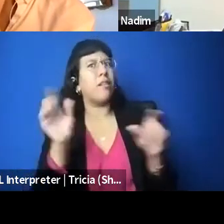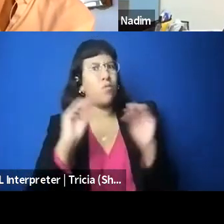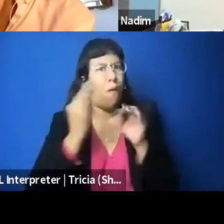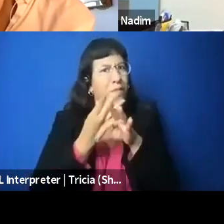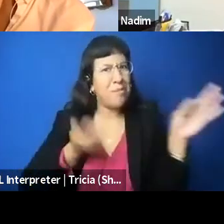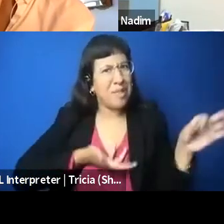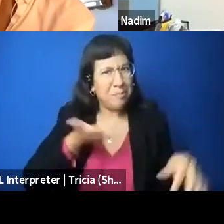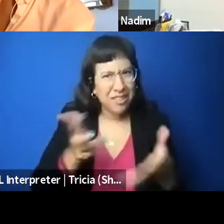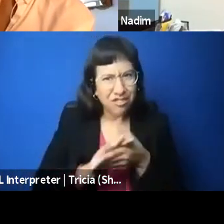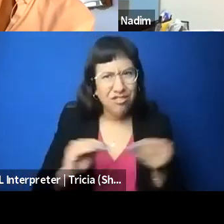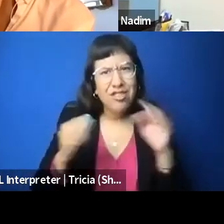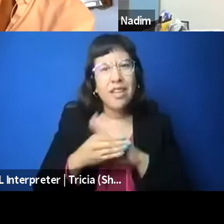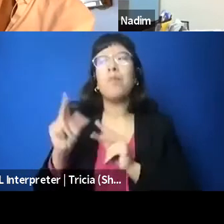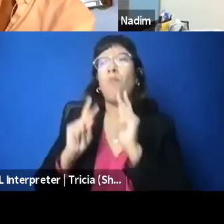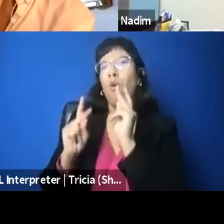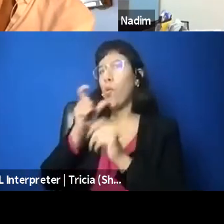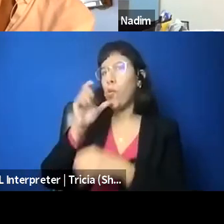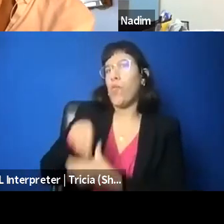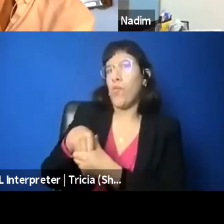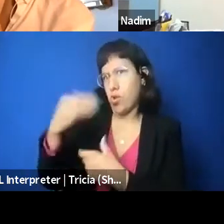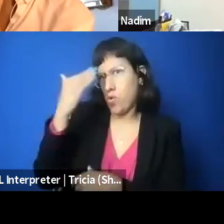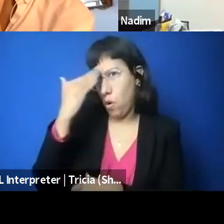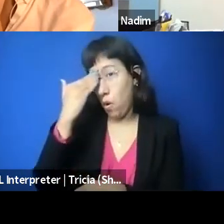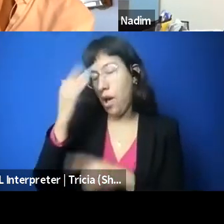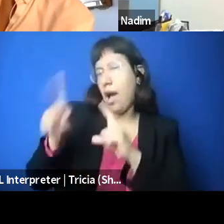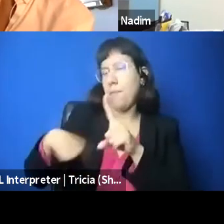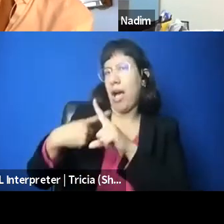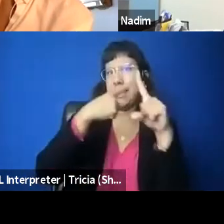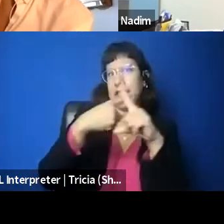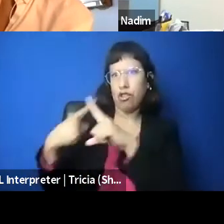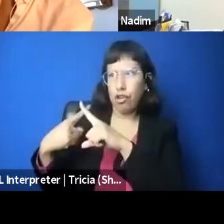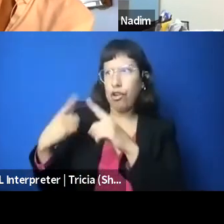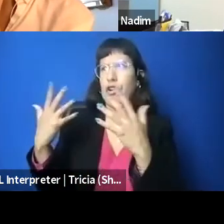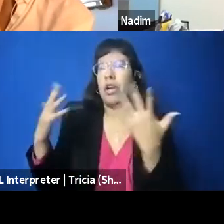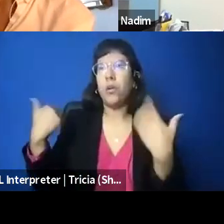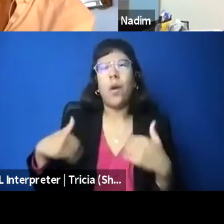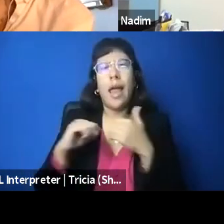knew what's up as far as the censorship and how hard it is to talk about Palestine in the United States,